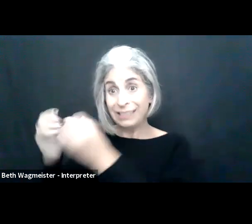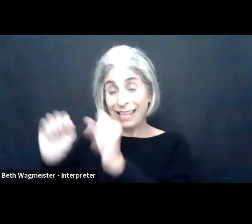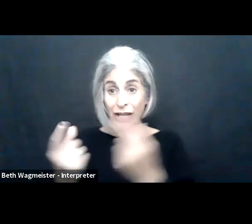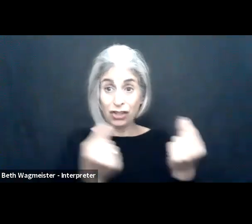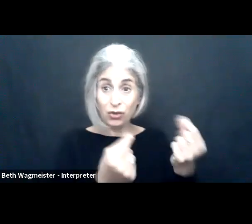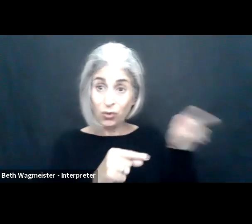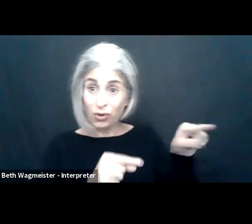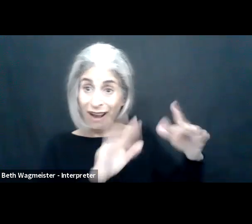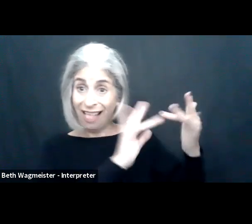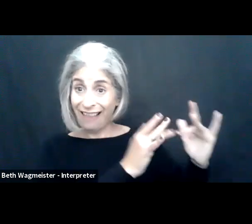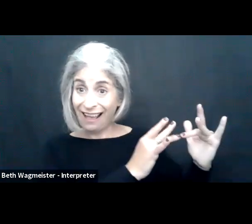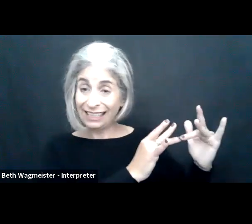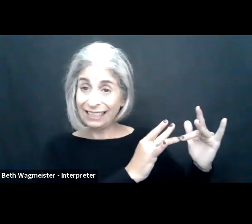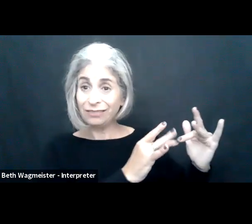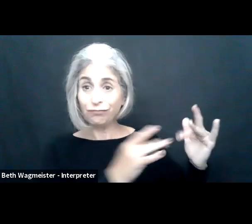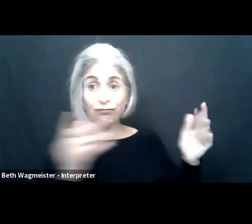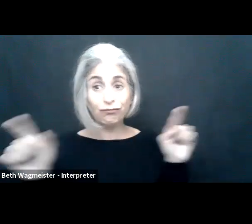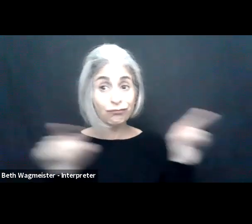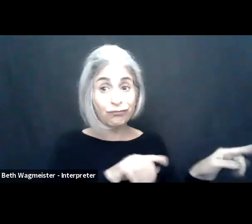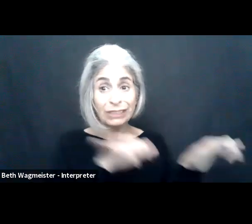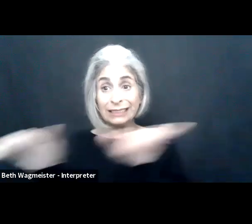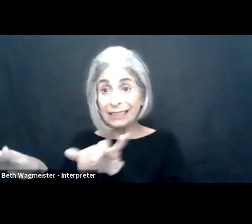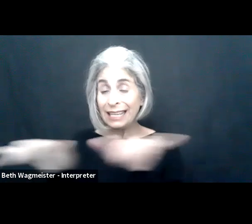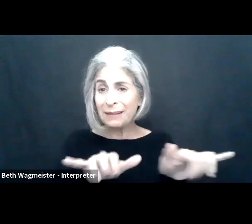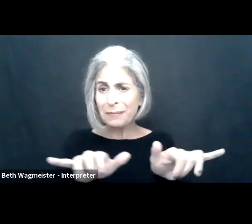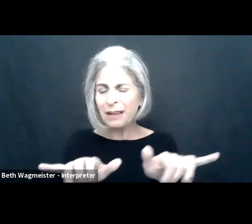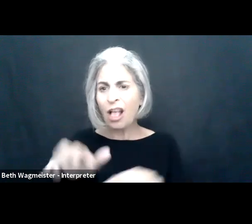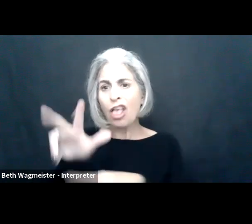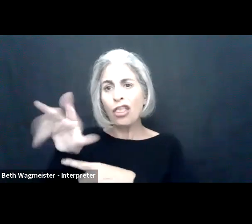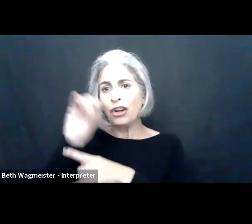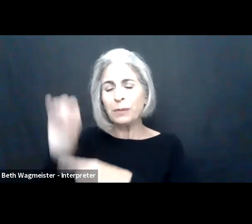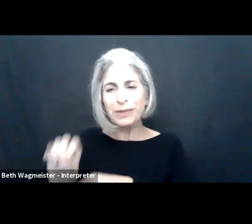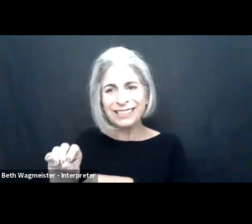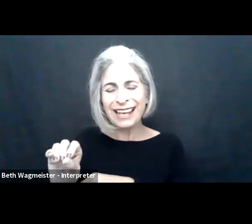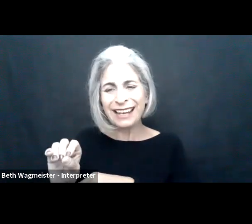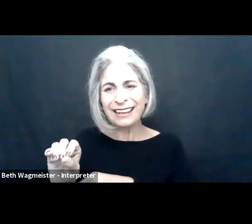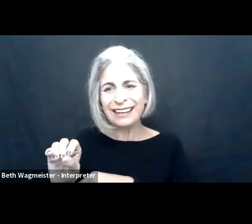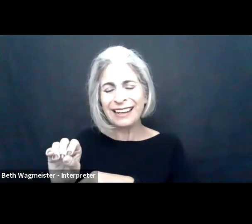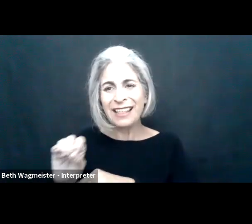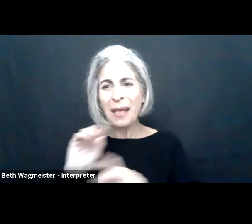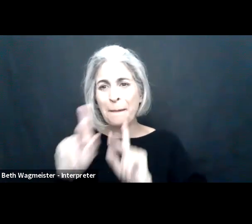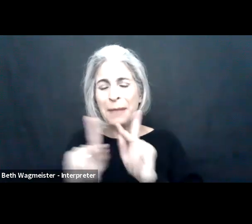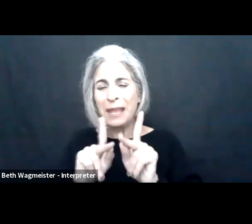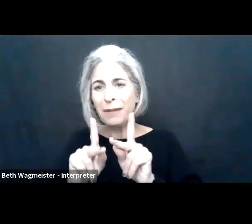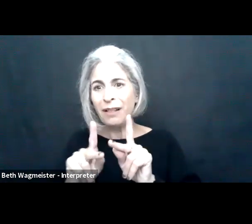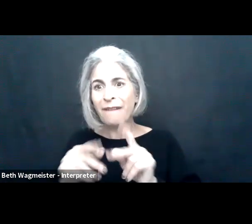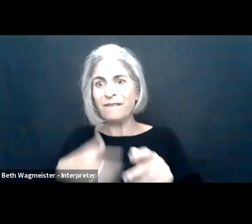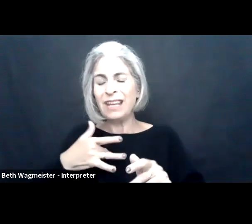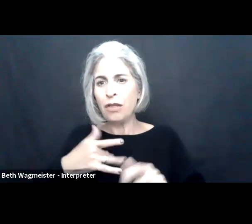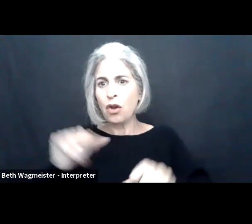idea that just everything we did in the office we can now do somewhere else online, it makes it 30% more likely that